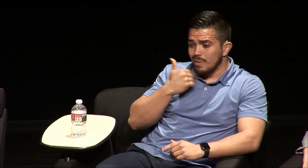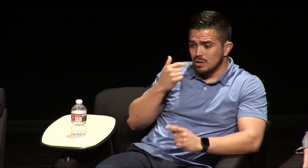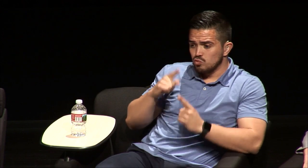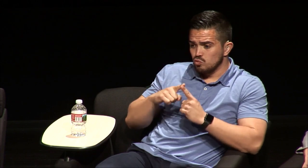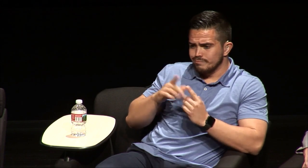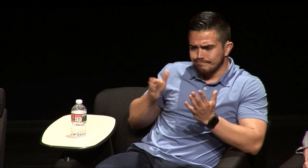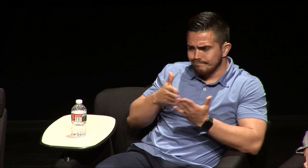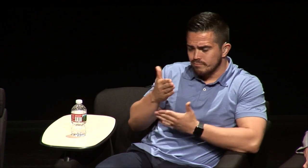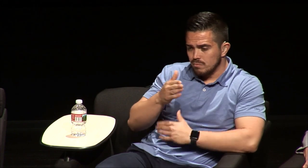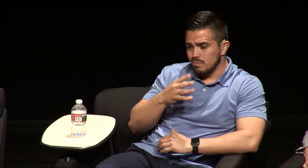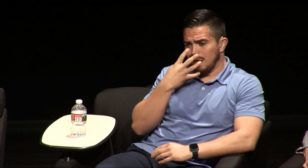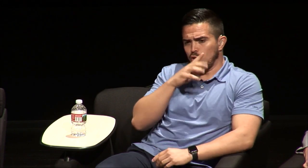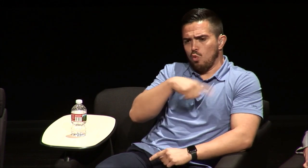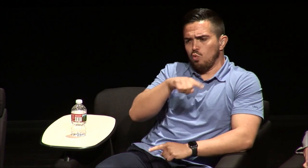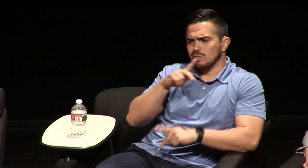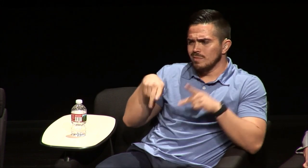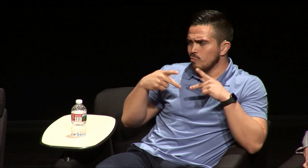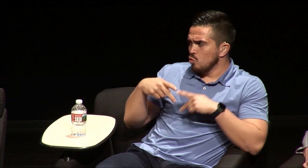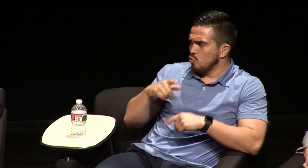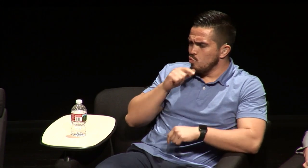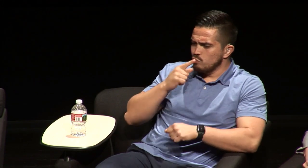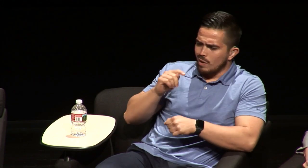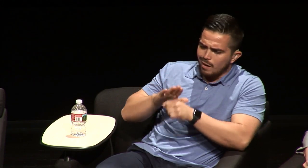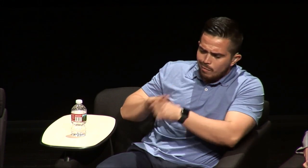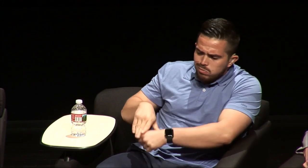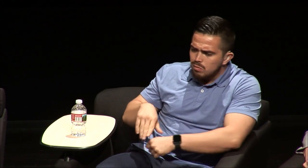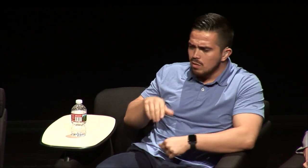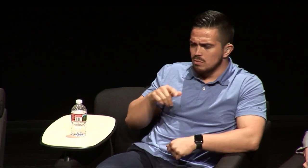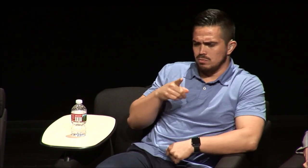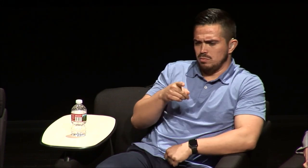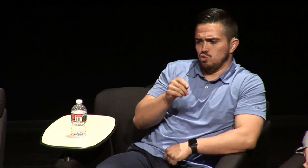just have to do your best to to navigate and to ignore kind of the people who are